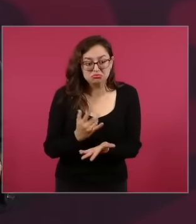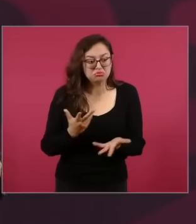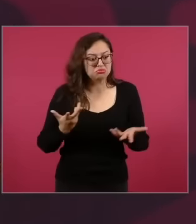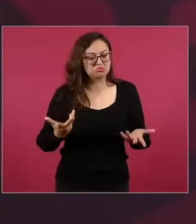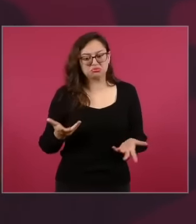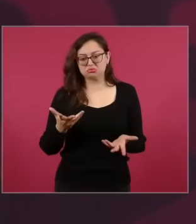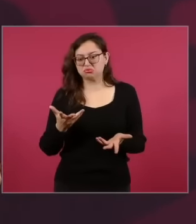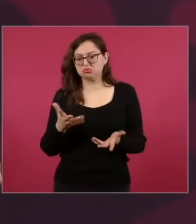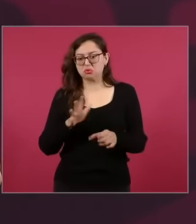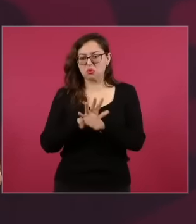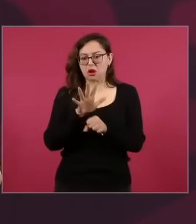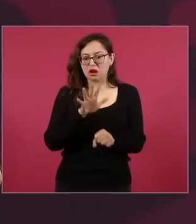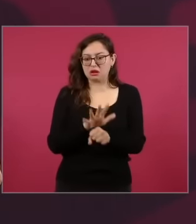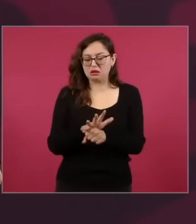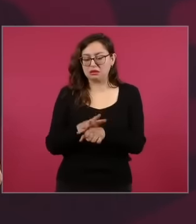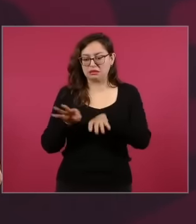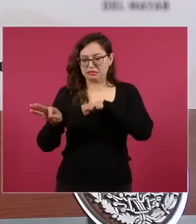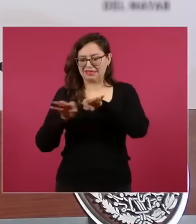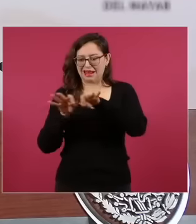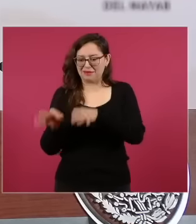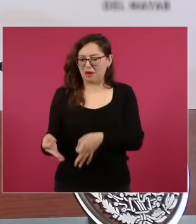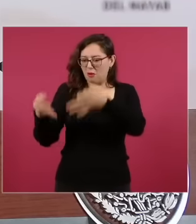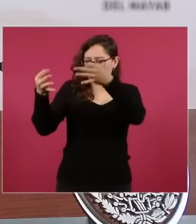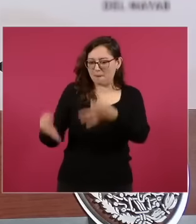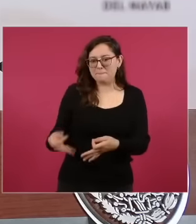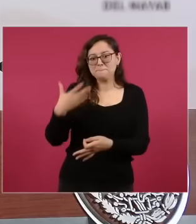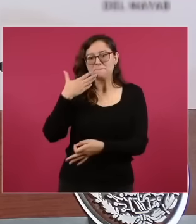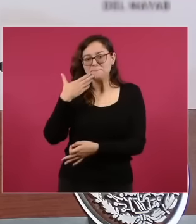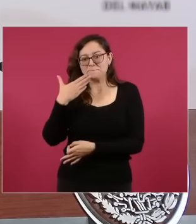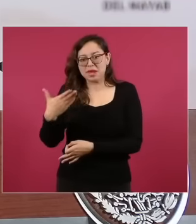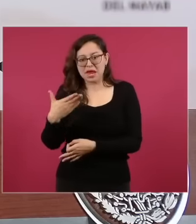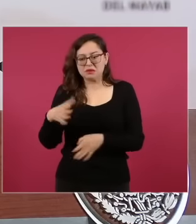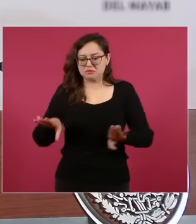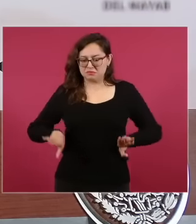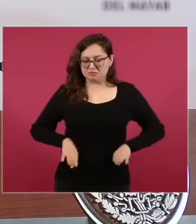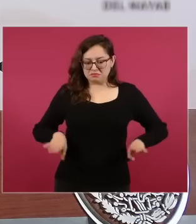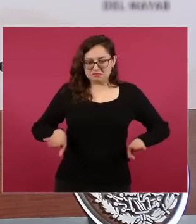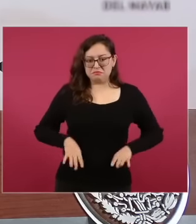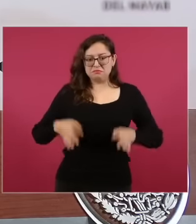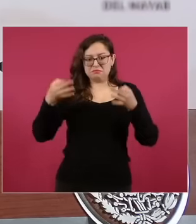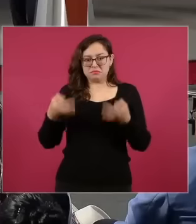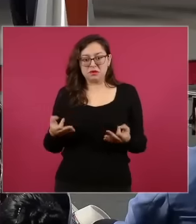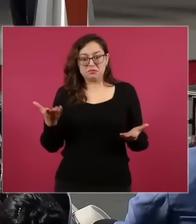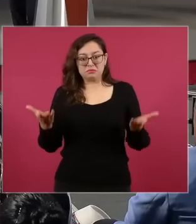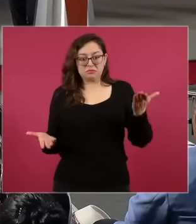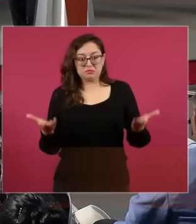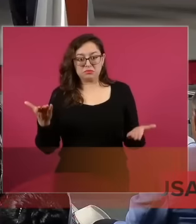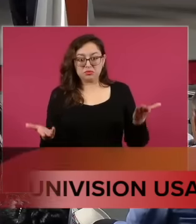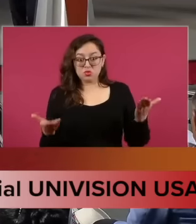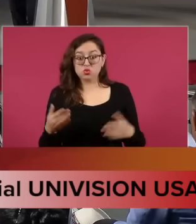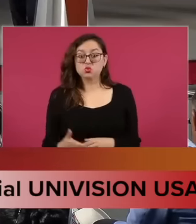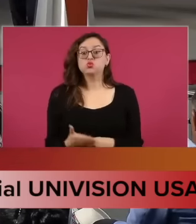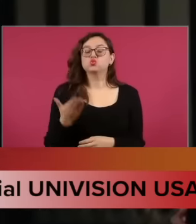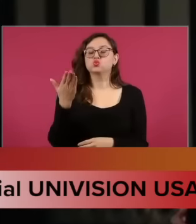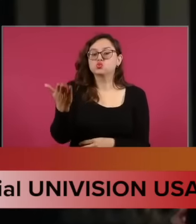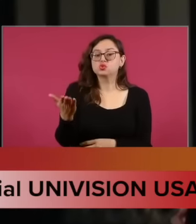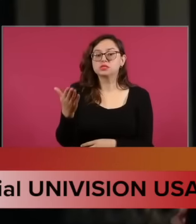effectiveness and principles. He has always said that his government is transparent